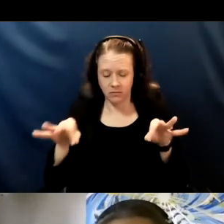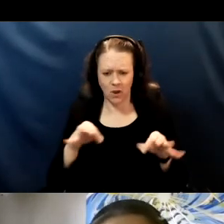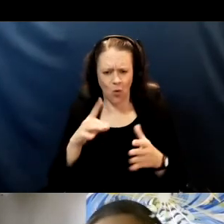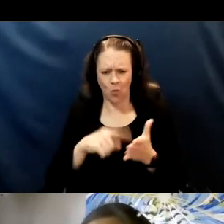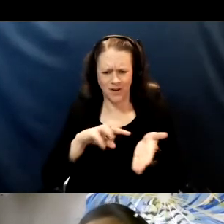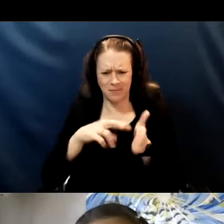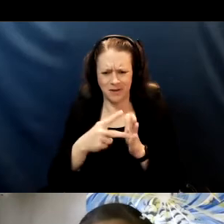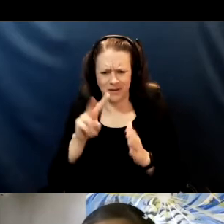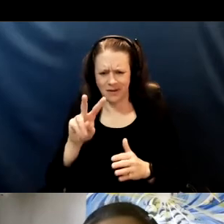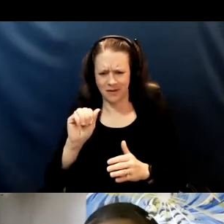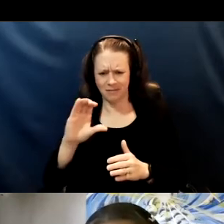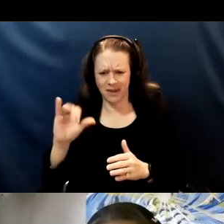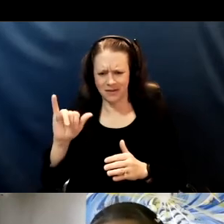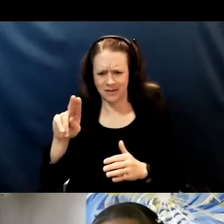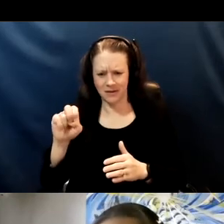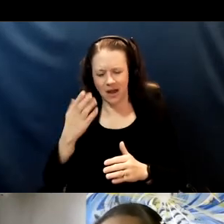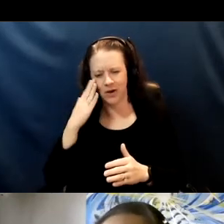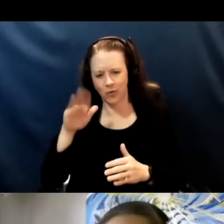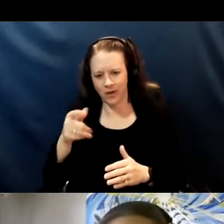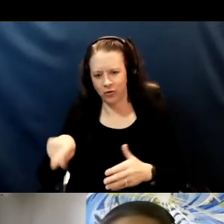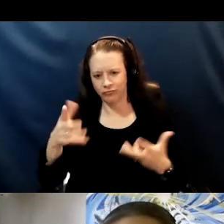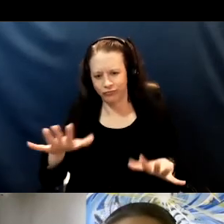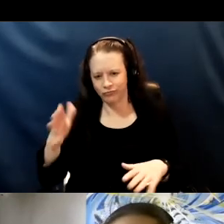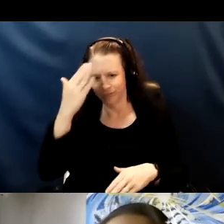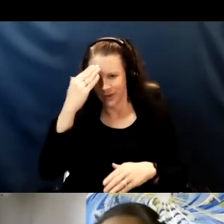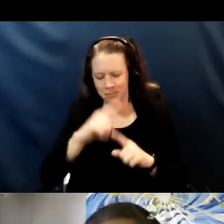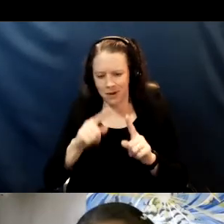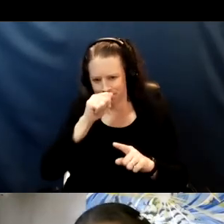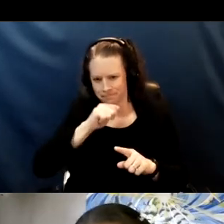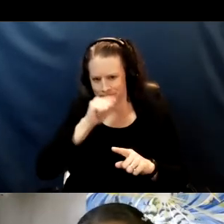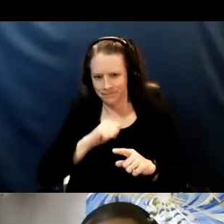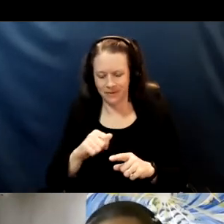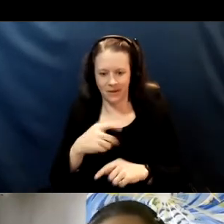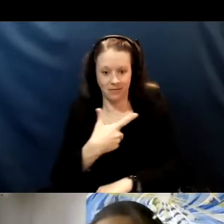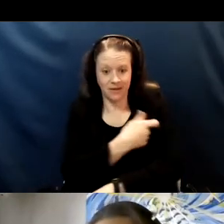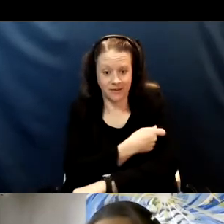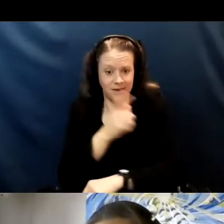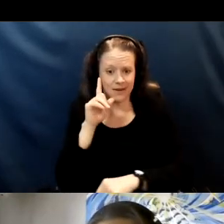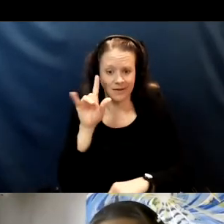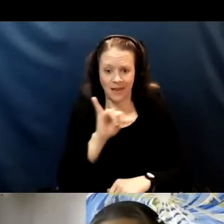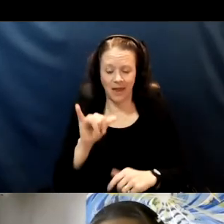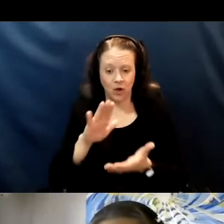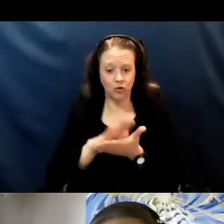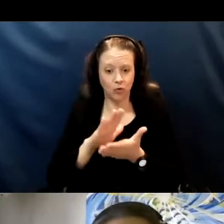I know you all know but bear with me. A vaccine is like a school lesson for the body's defense system.